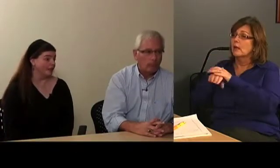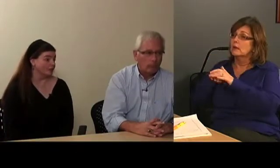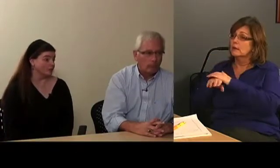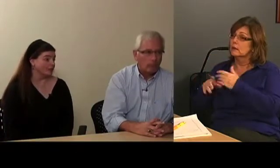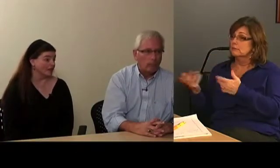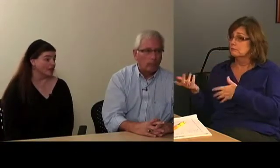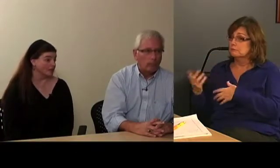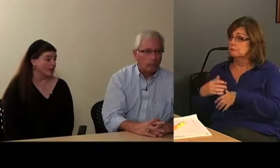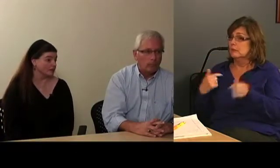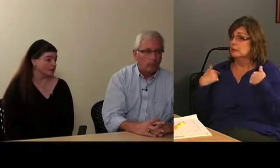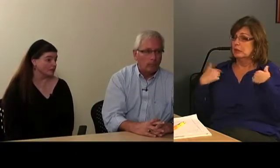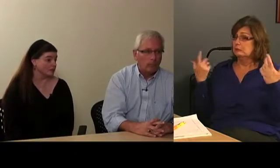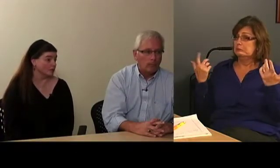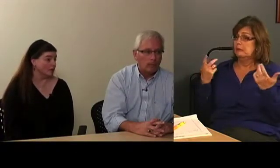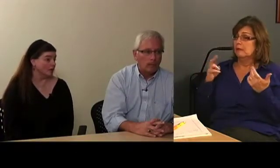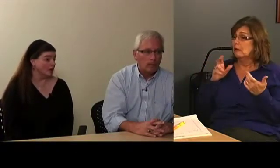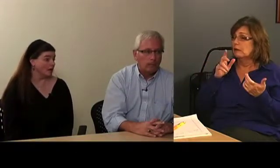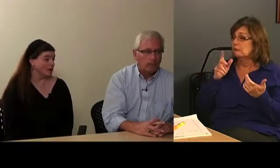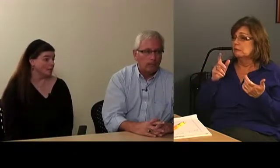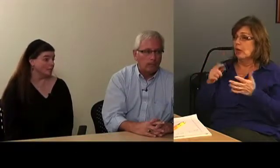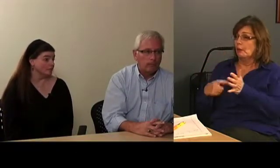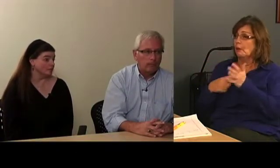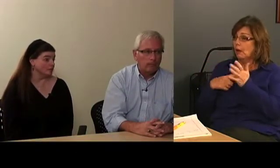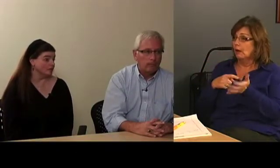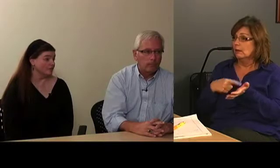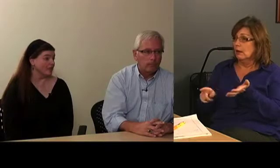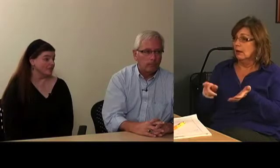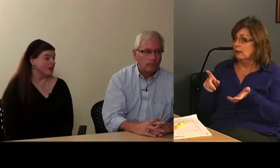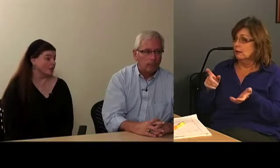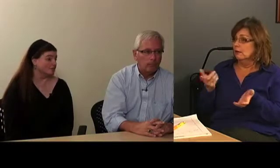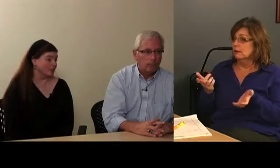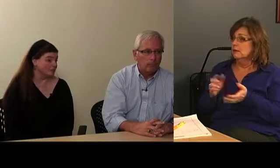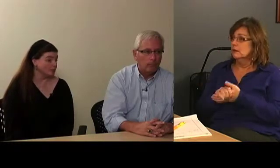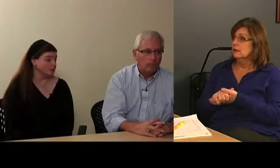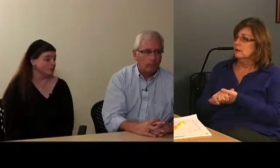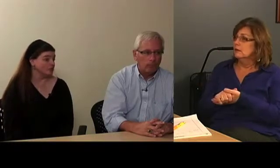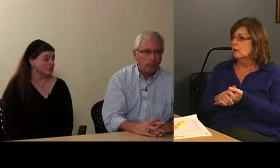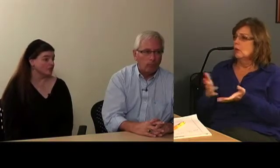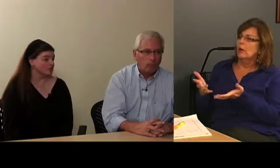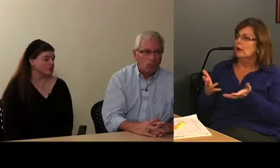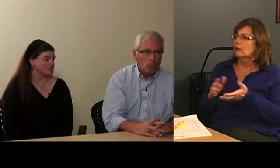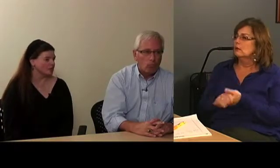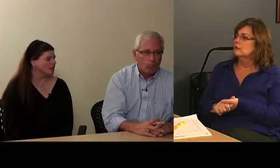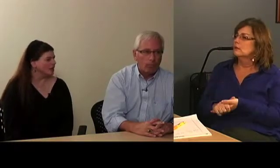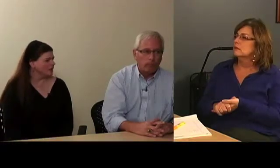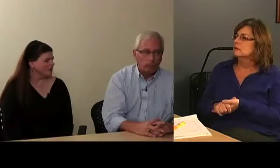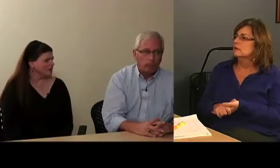paying for communication access. So, VR is not responsible in those situations, so, I don't know.